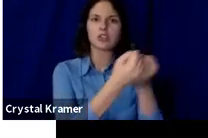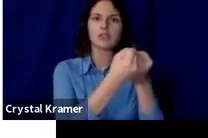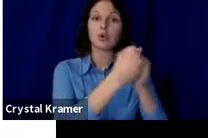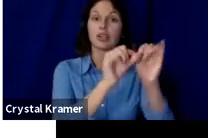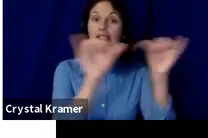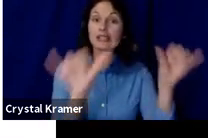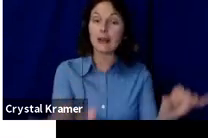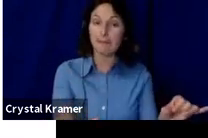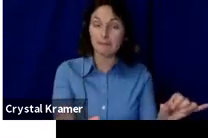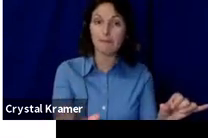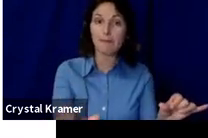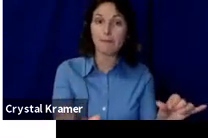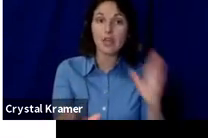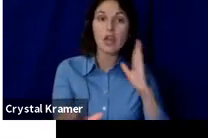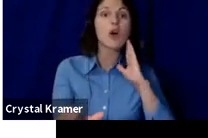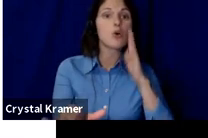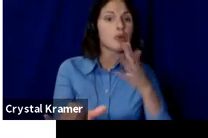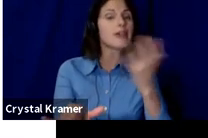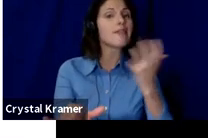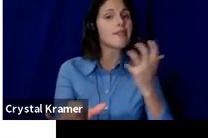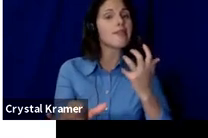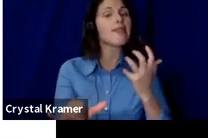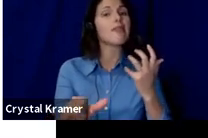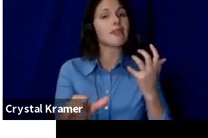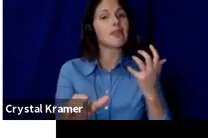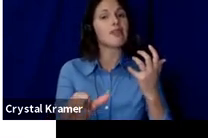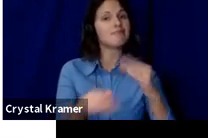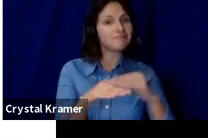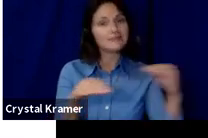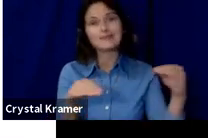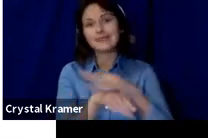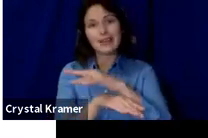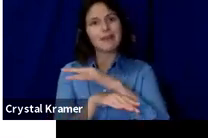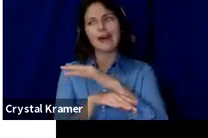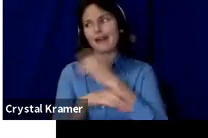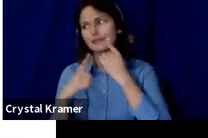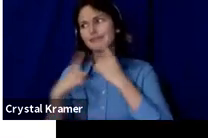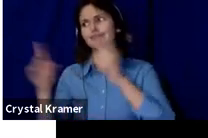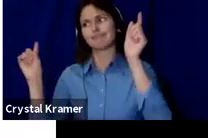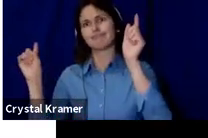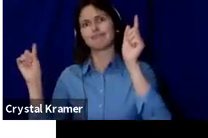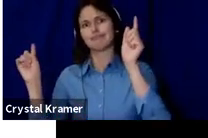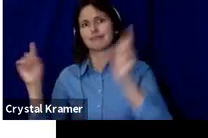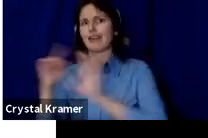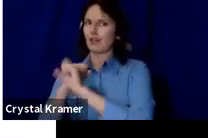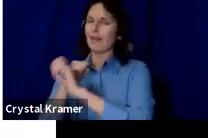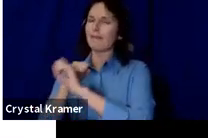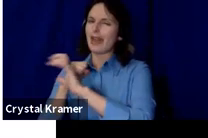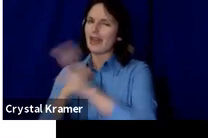greatly impact and positively impact the success of your campaign.